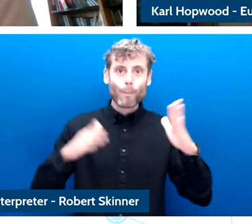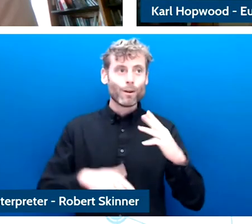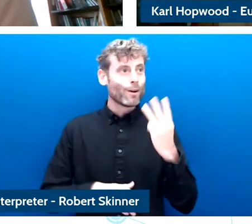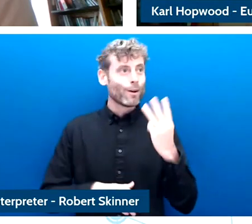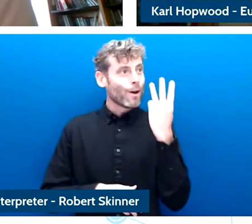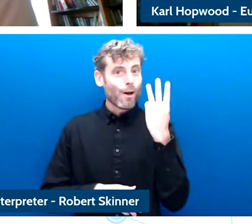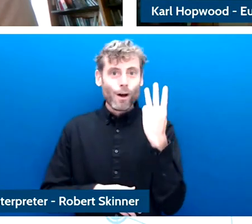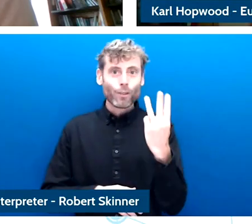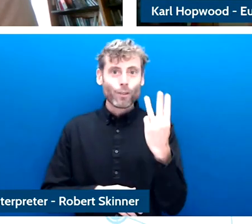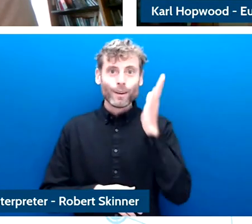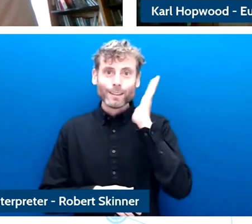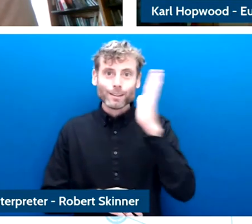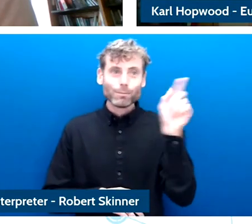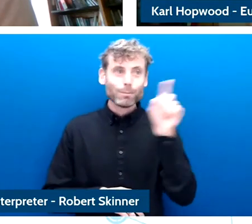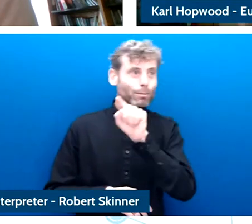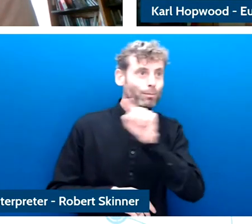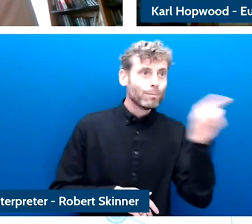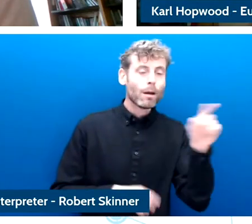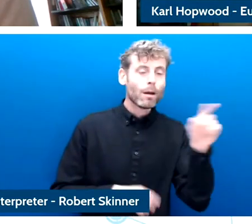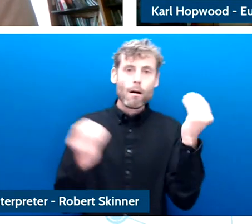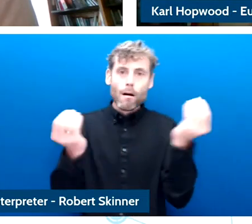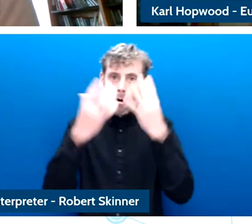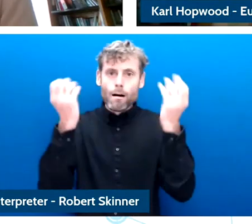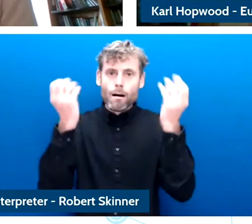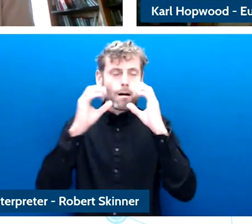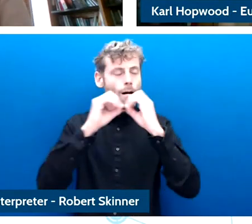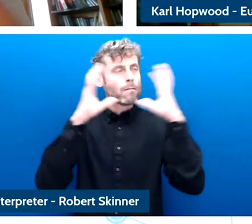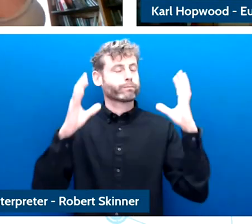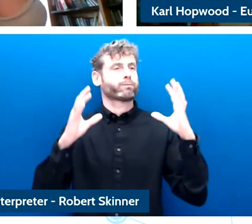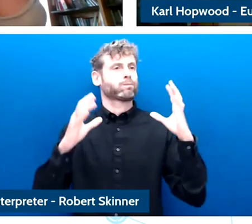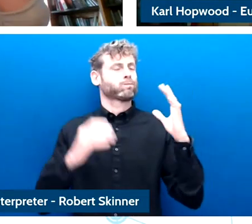challenges about what to expect in the future and what we need do to bring about change.